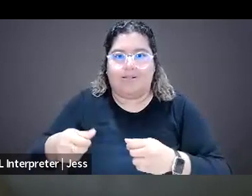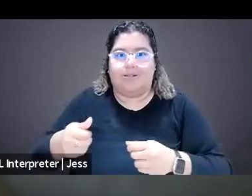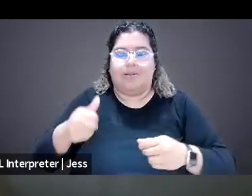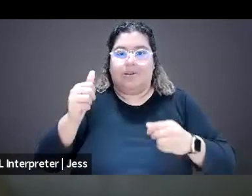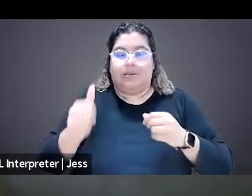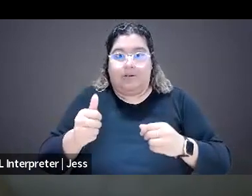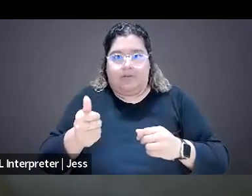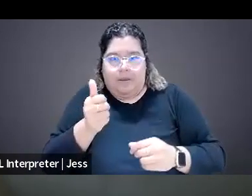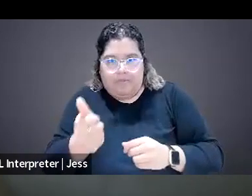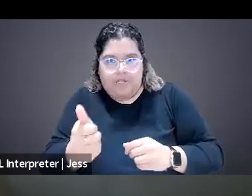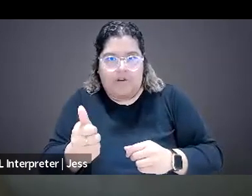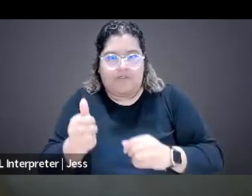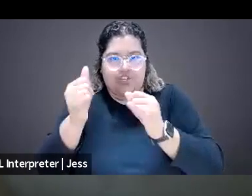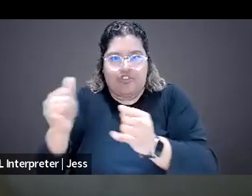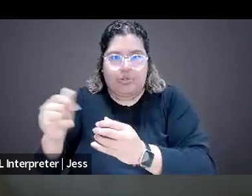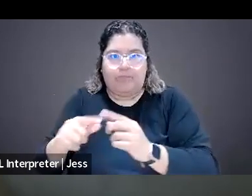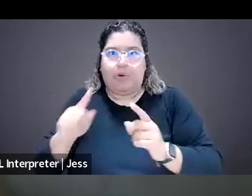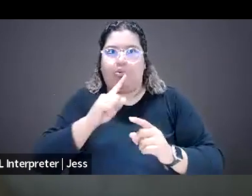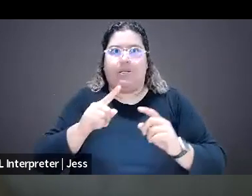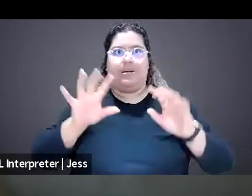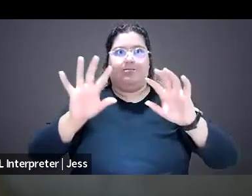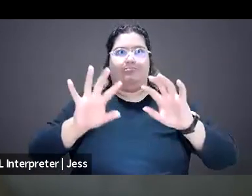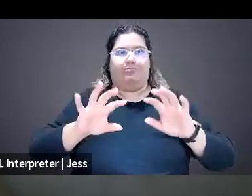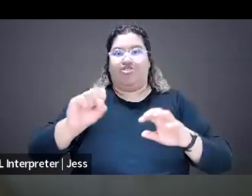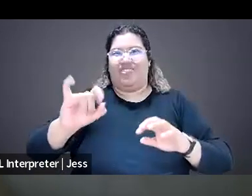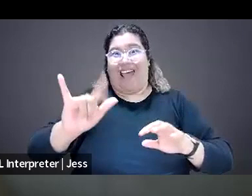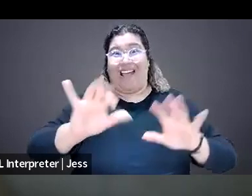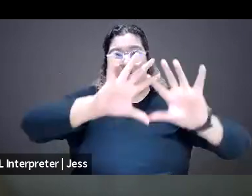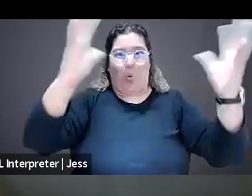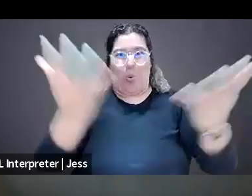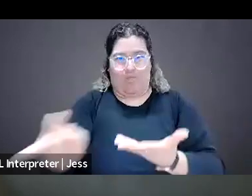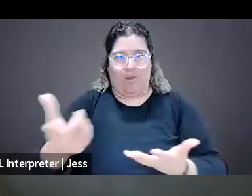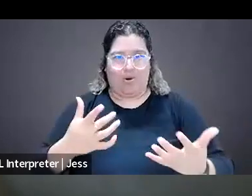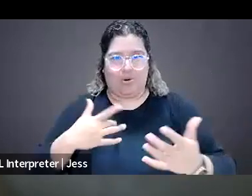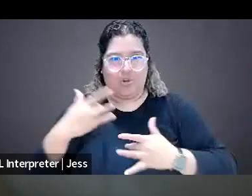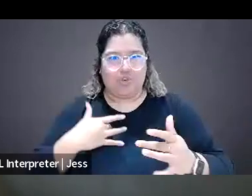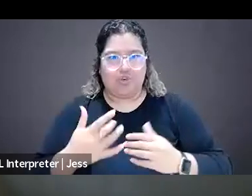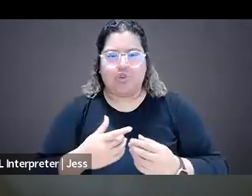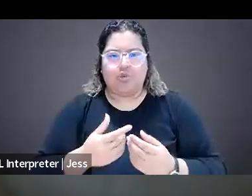So yeah, we'd be curious if the folks have thoughts on sort of what actions individual folks can take.